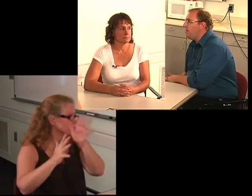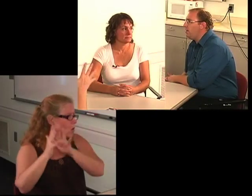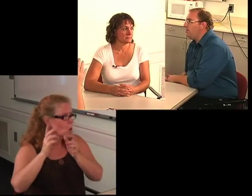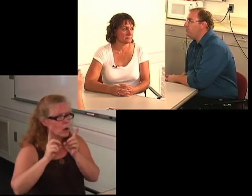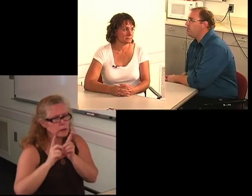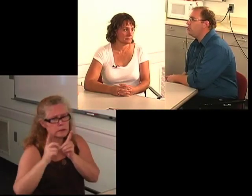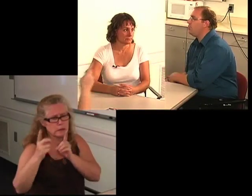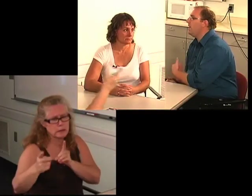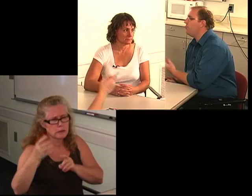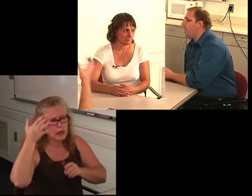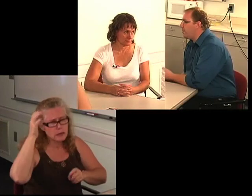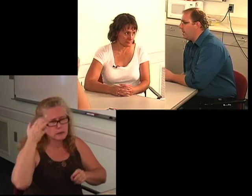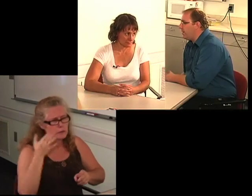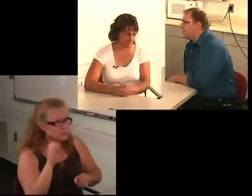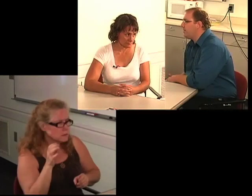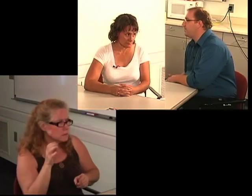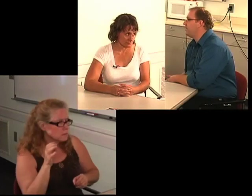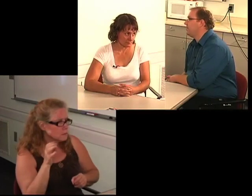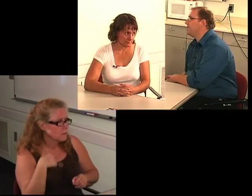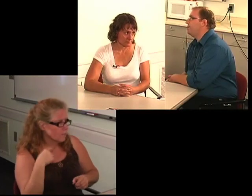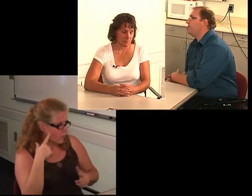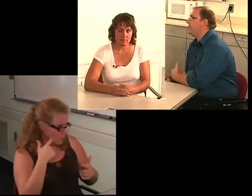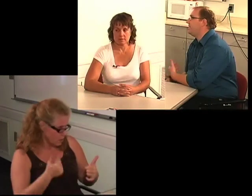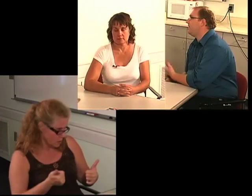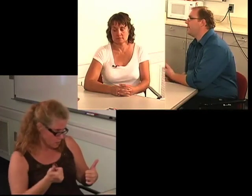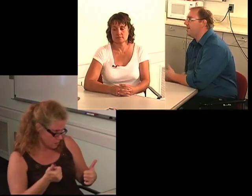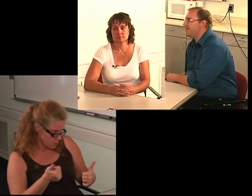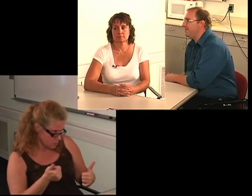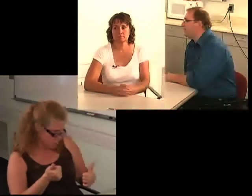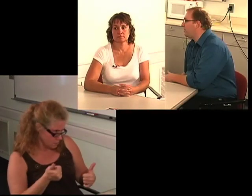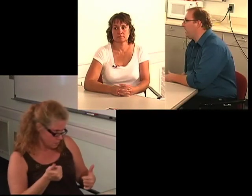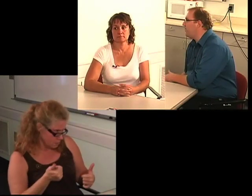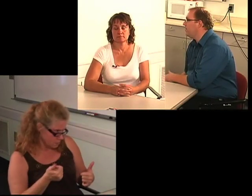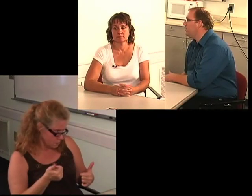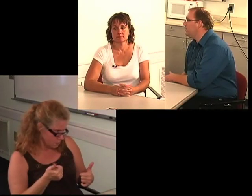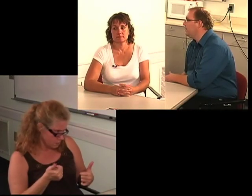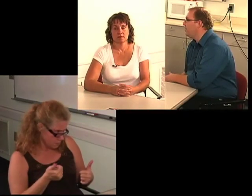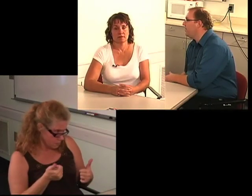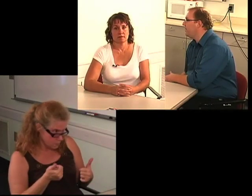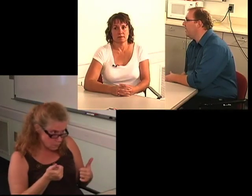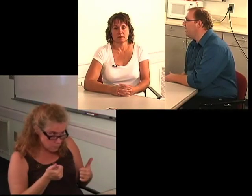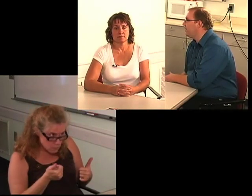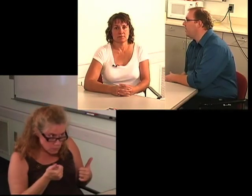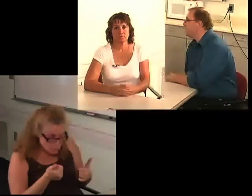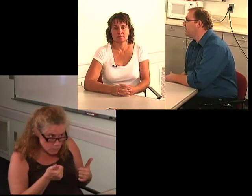Any great grandparents or distant cousins or any other relatives that had hearing loss?